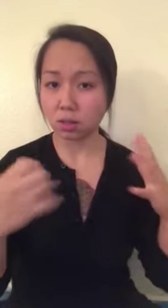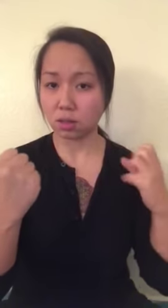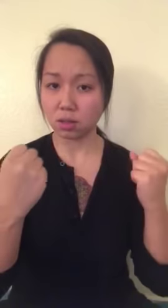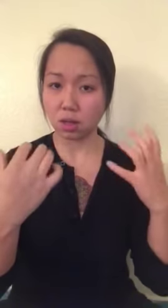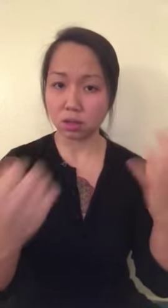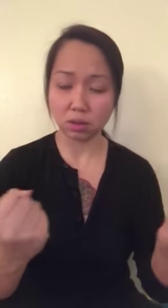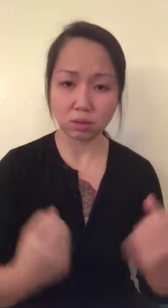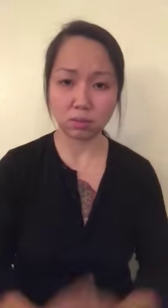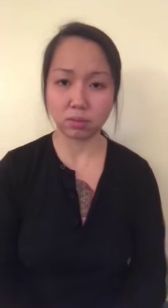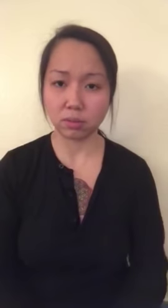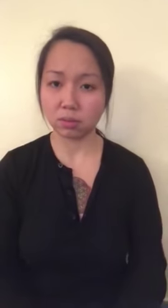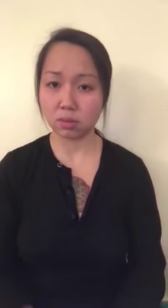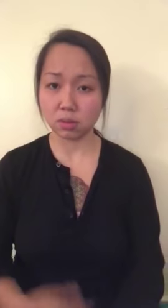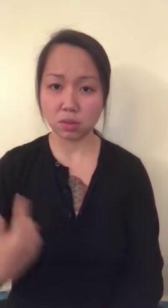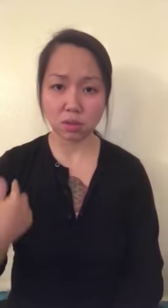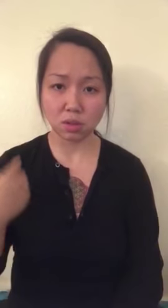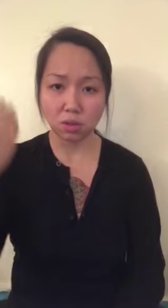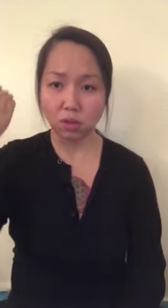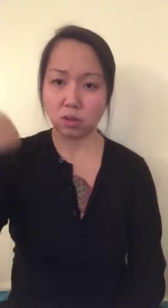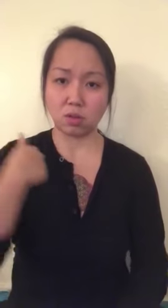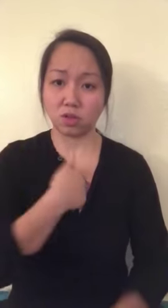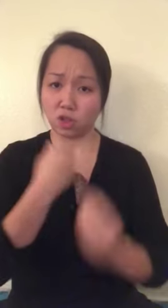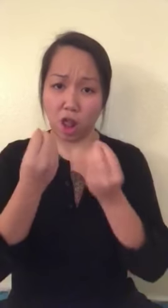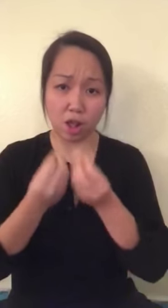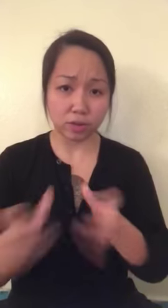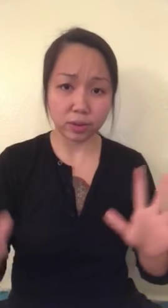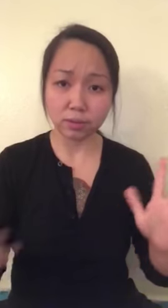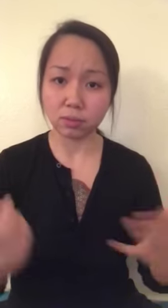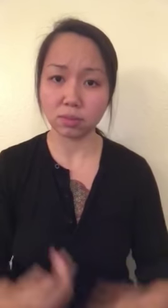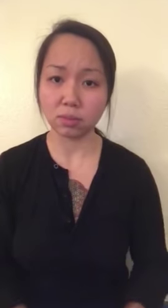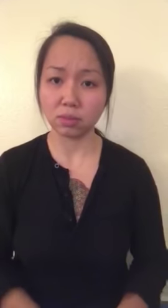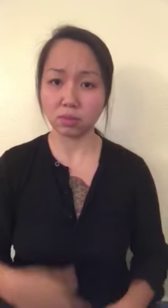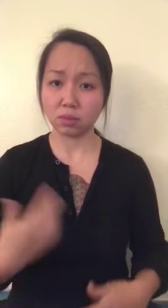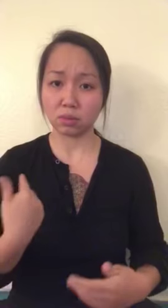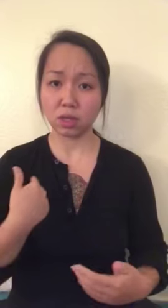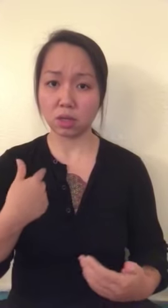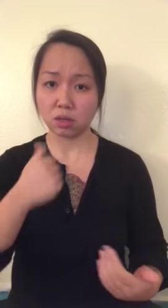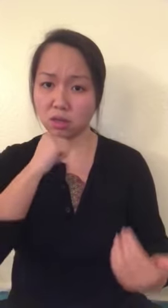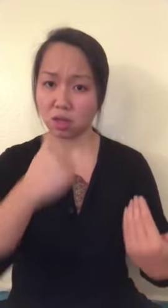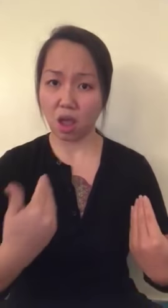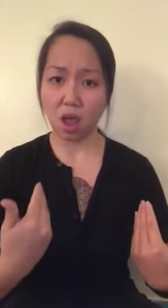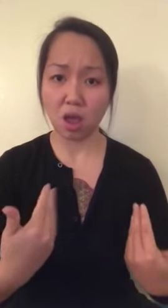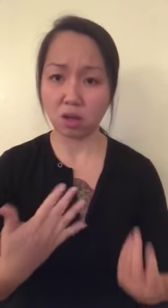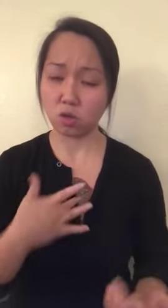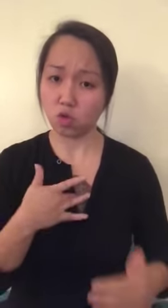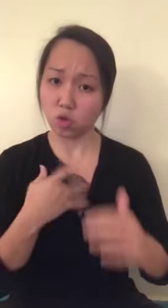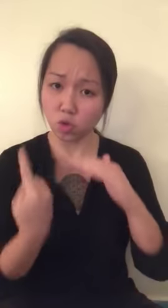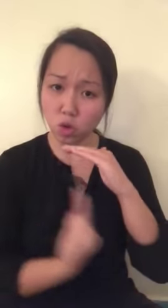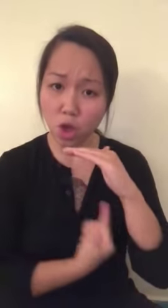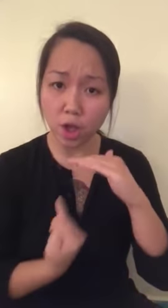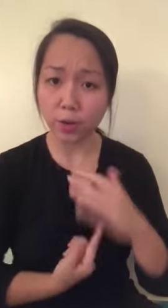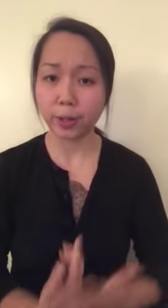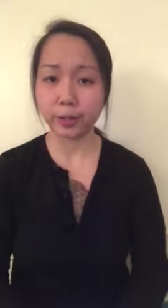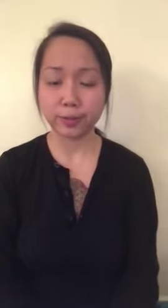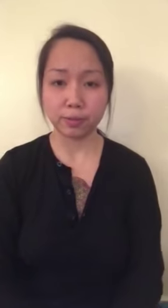Without sign language.... We'd be so lost... And isolated.